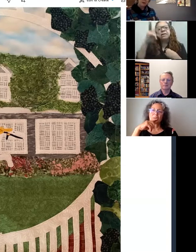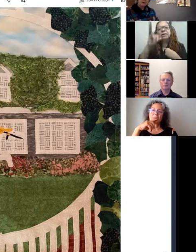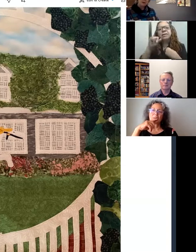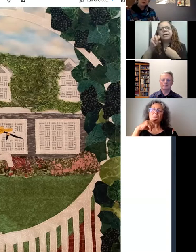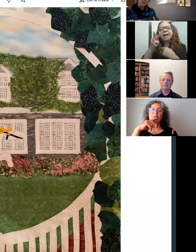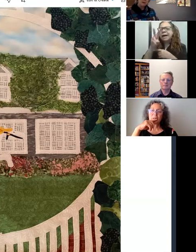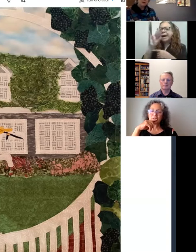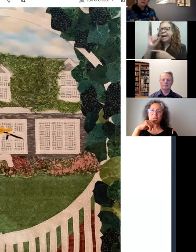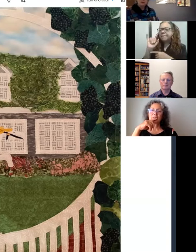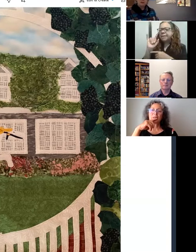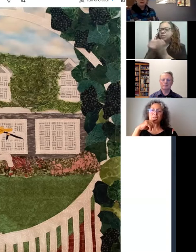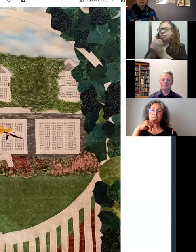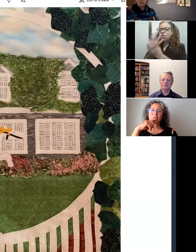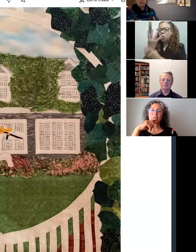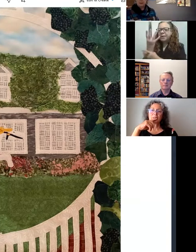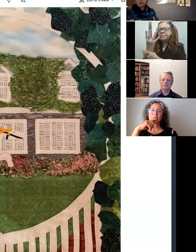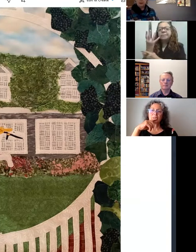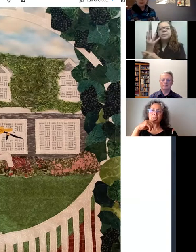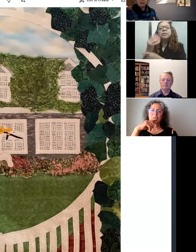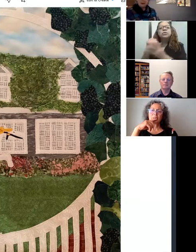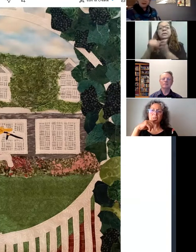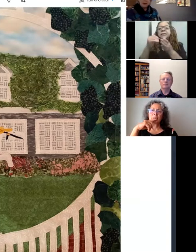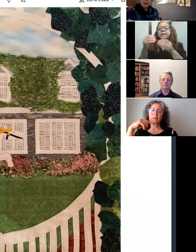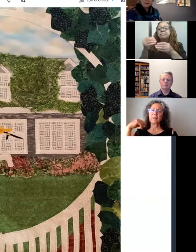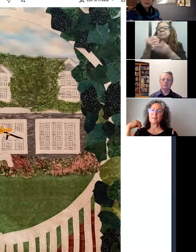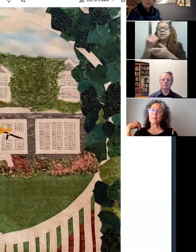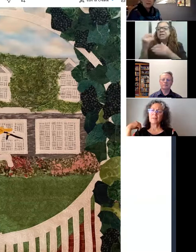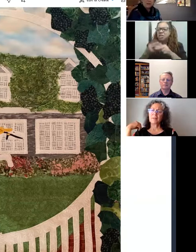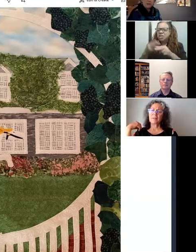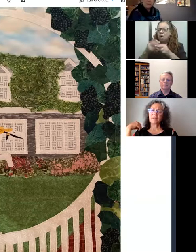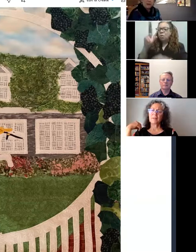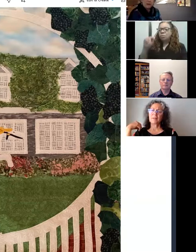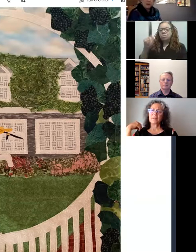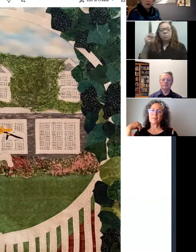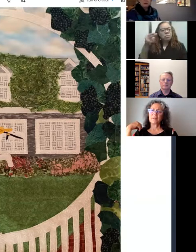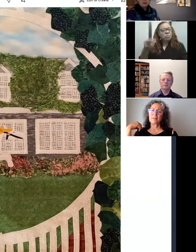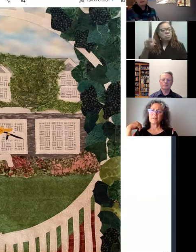So I did what's called "thread painting." Um, if it's hard to tell,